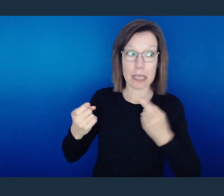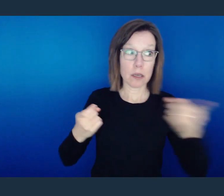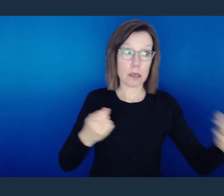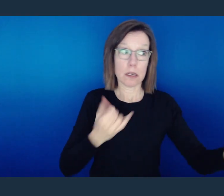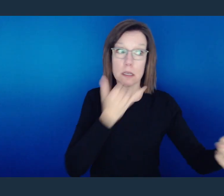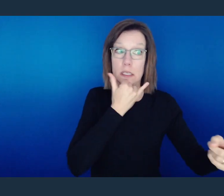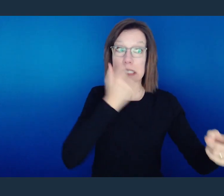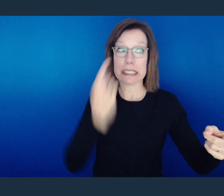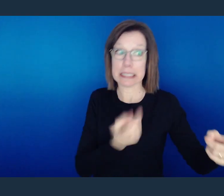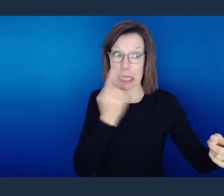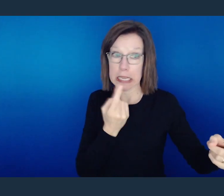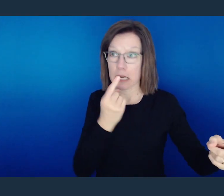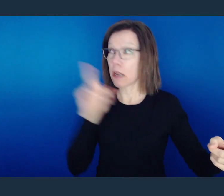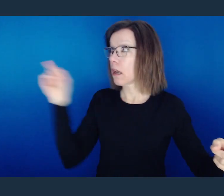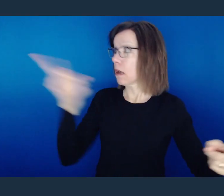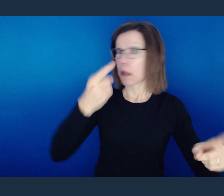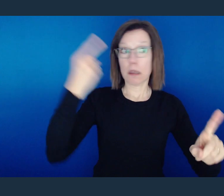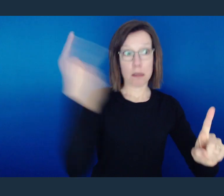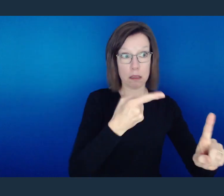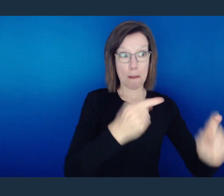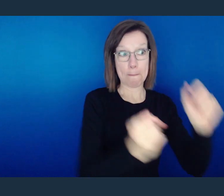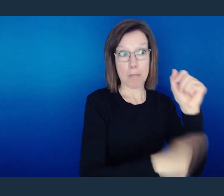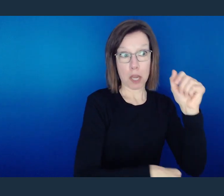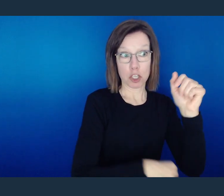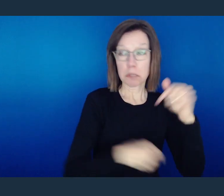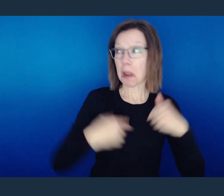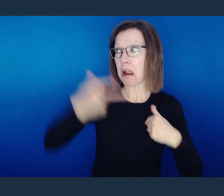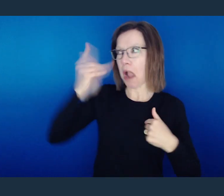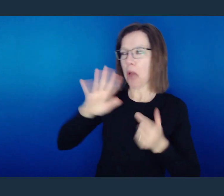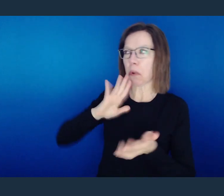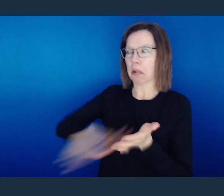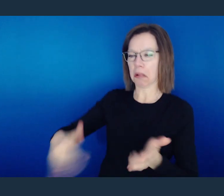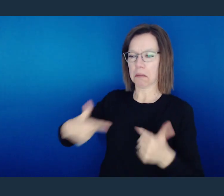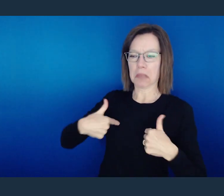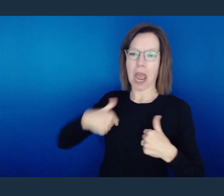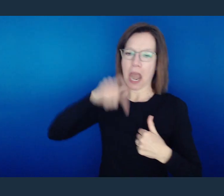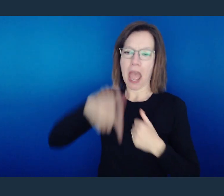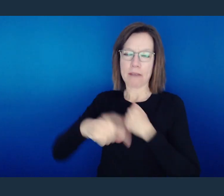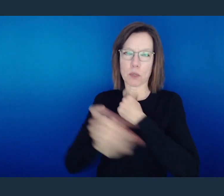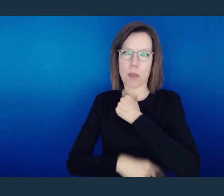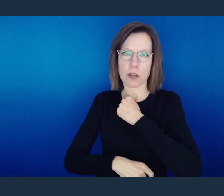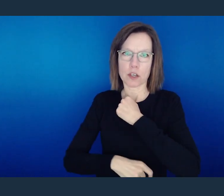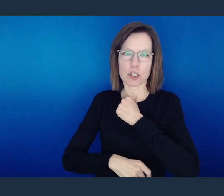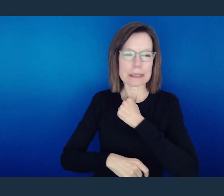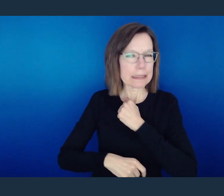same consequence that someone else is simply because you're operating under grace.